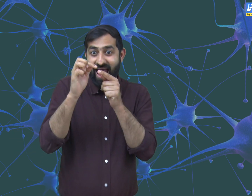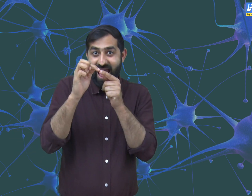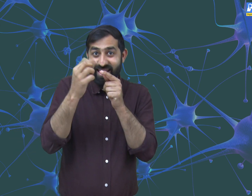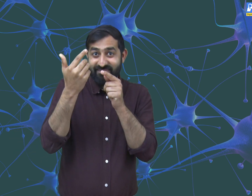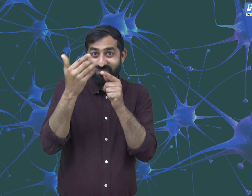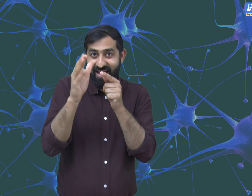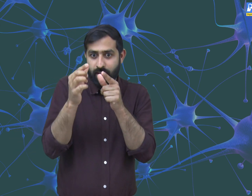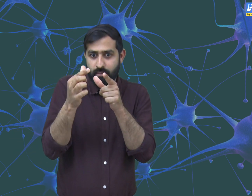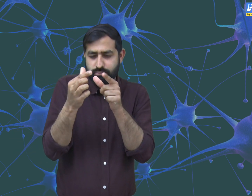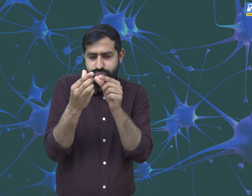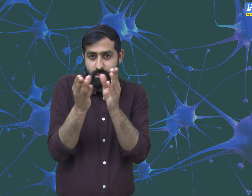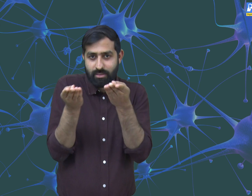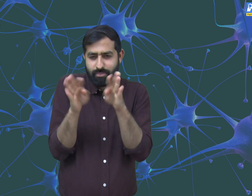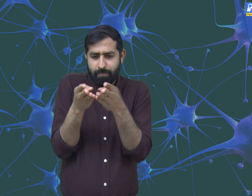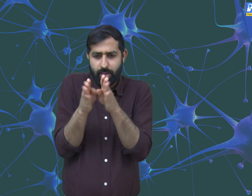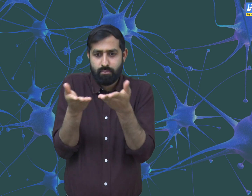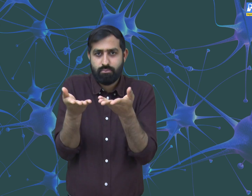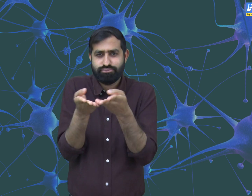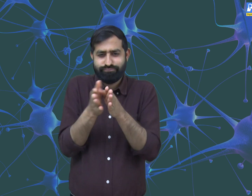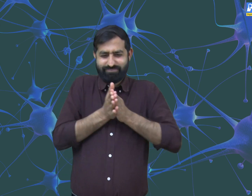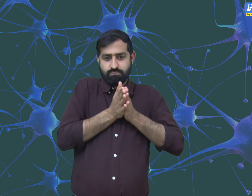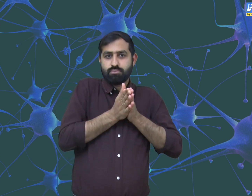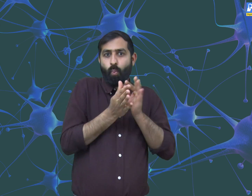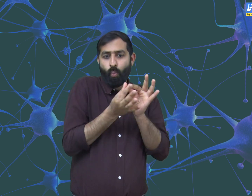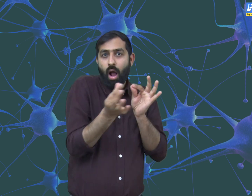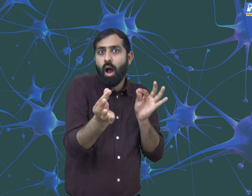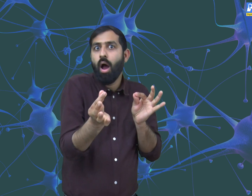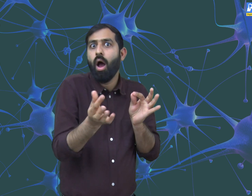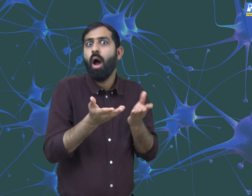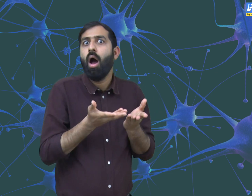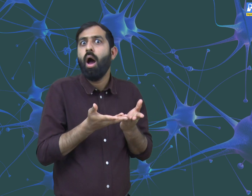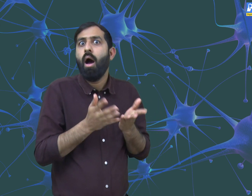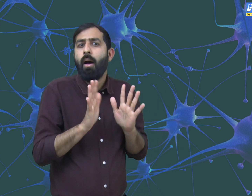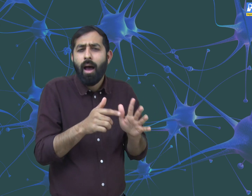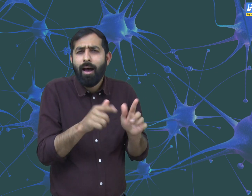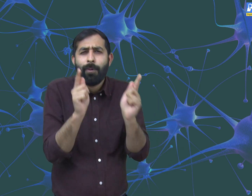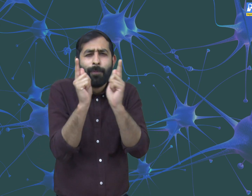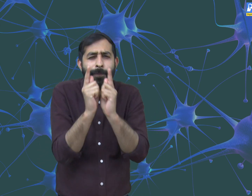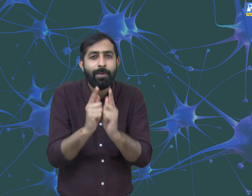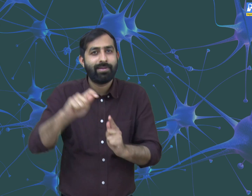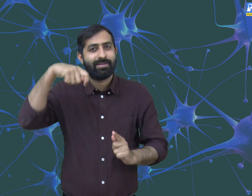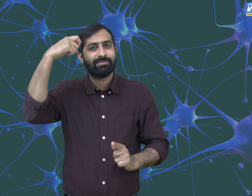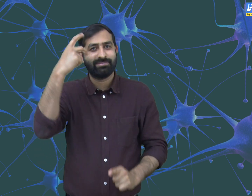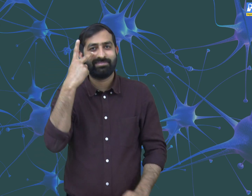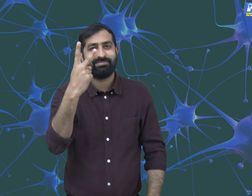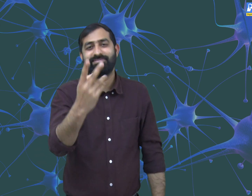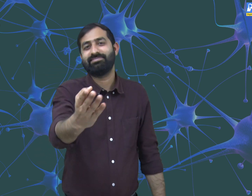the leaves start closing and drooping. Take a look at the short videos of this plant.